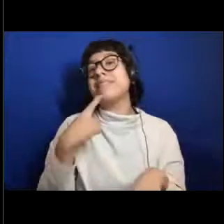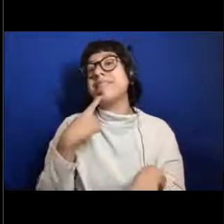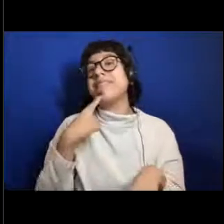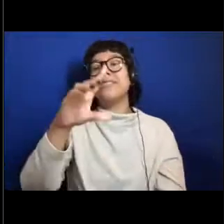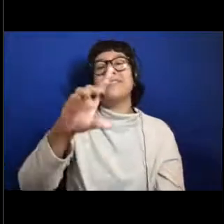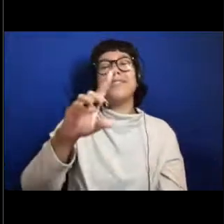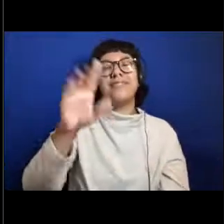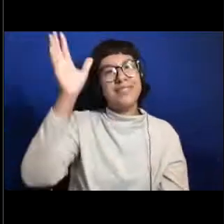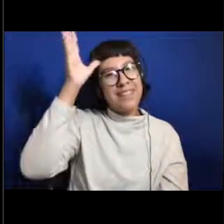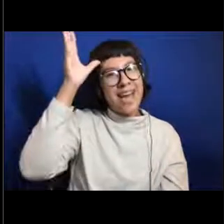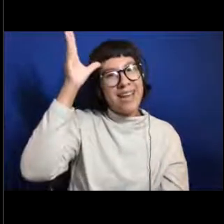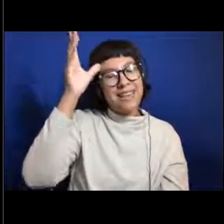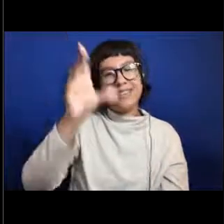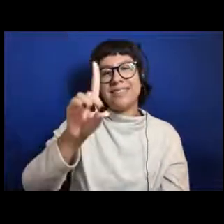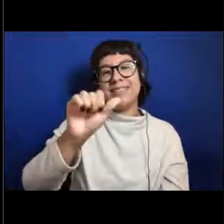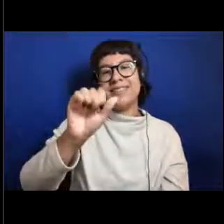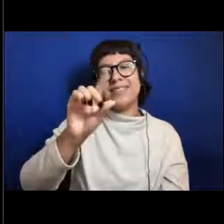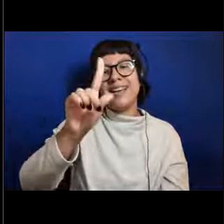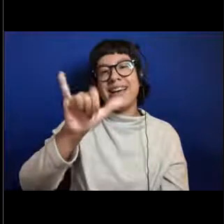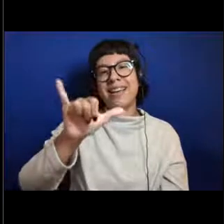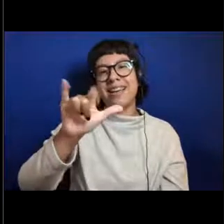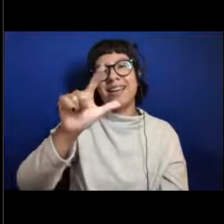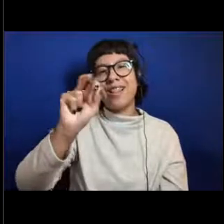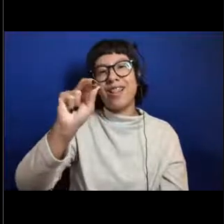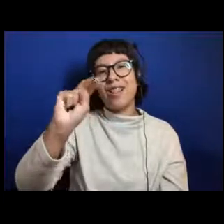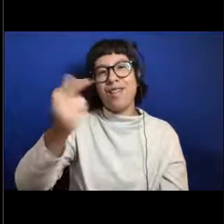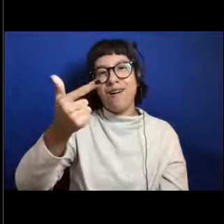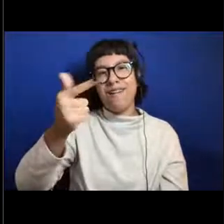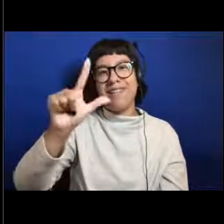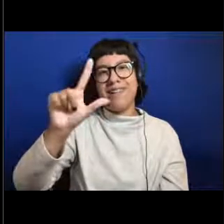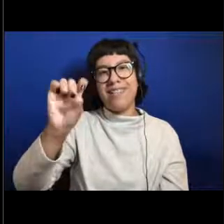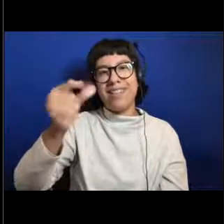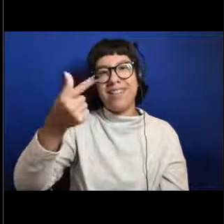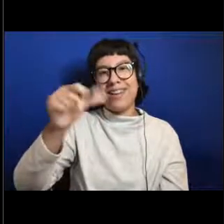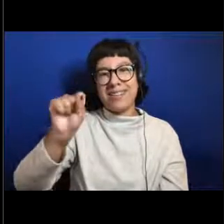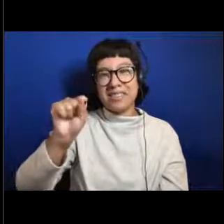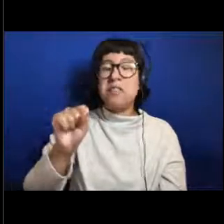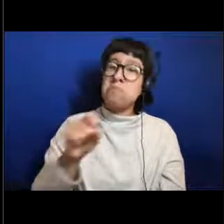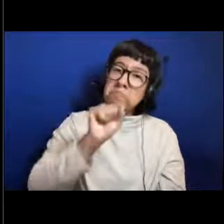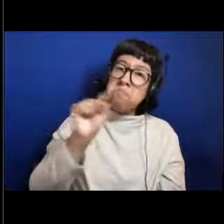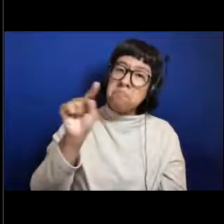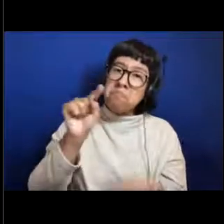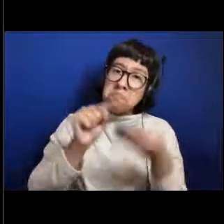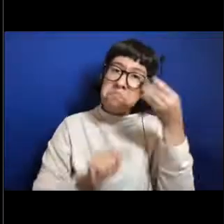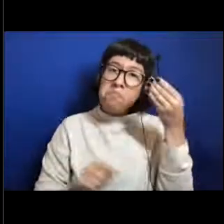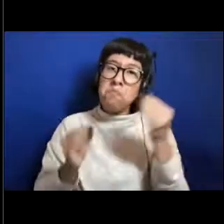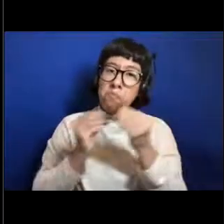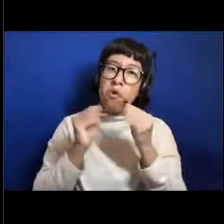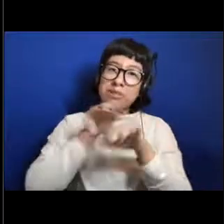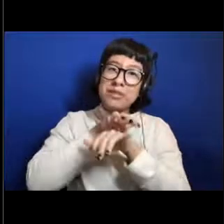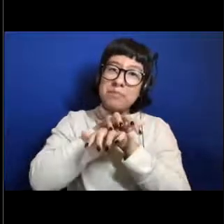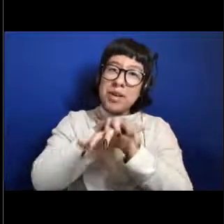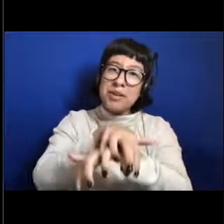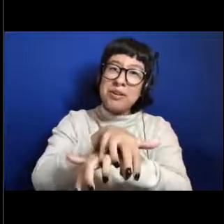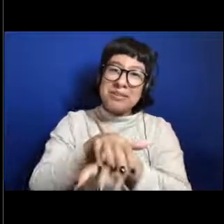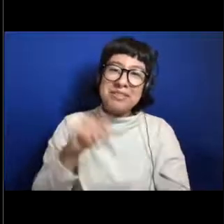and yeah, we've got a couple more spiders and I'm going to hand it back to you.